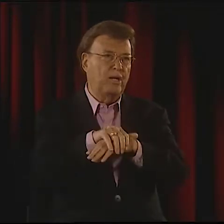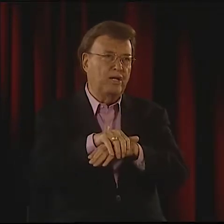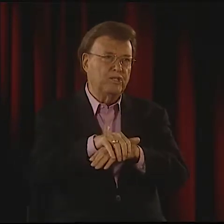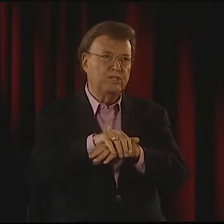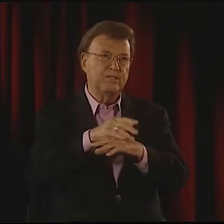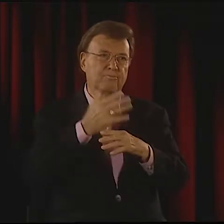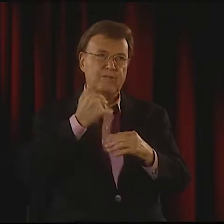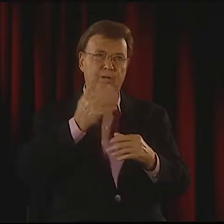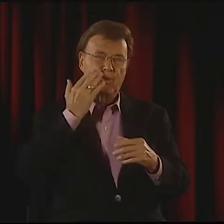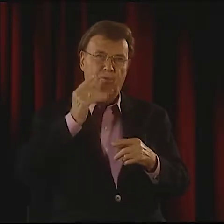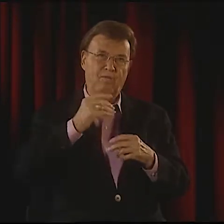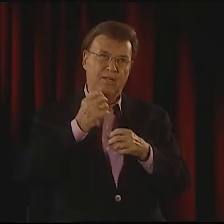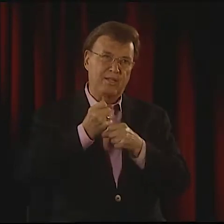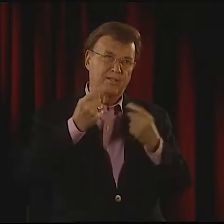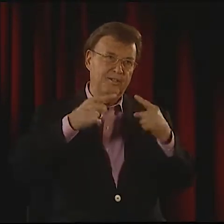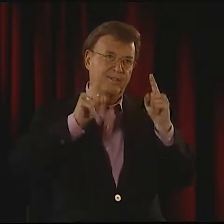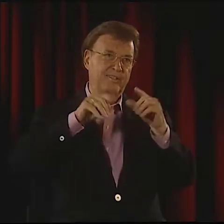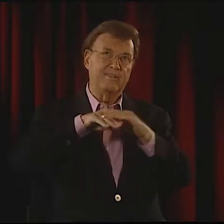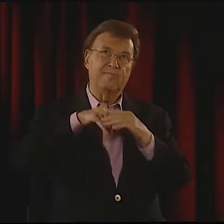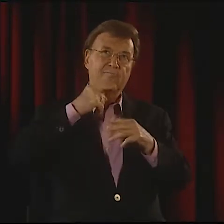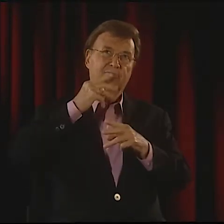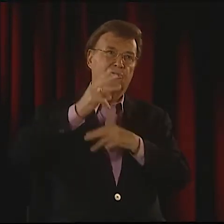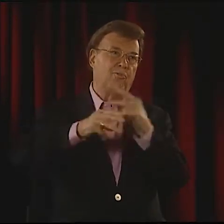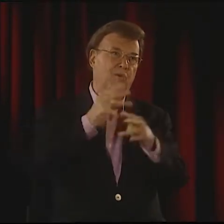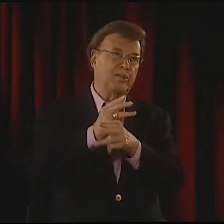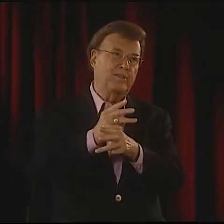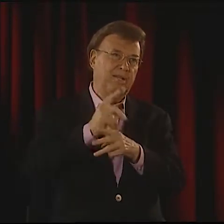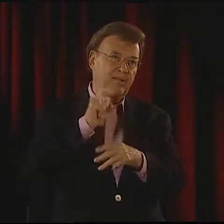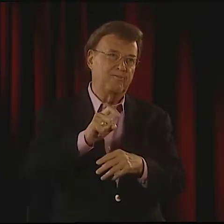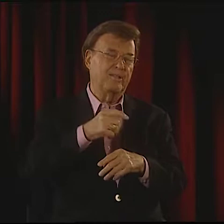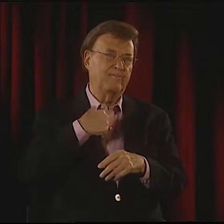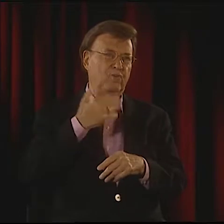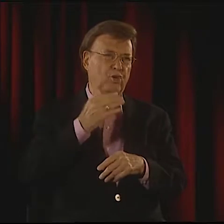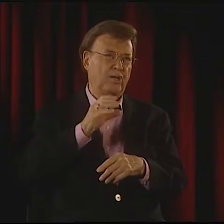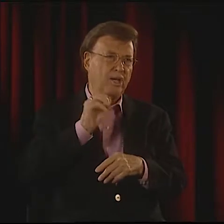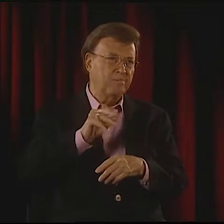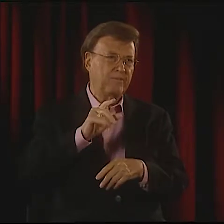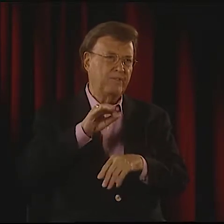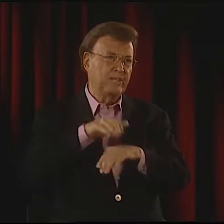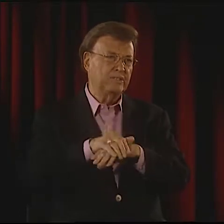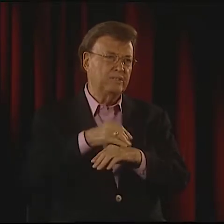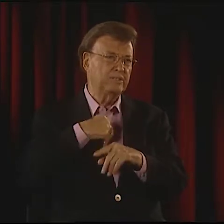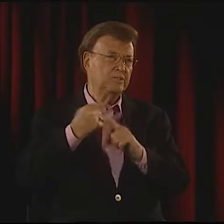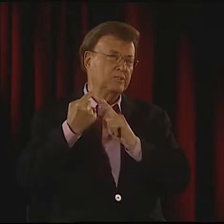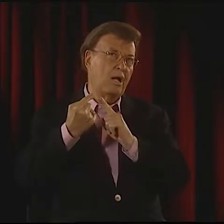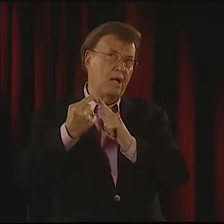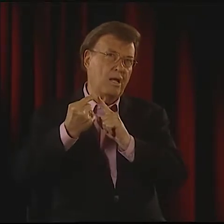WE USE IT AMONGST OURSELVES, BUT OUR TRUE STRUGGLE WAS TO IMPROVE OUR ENGLISH TO SUCCEED IN THE WORLD,